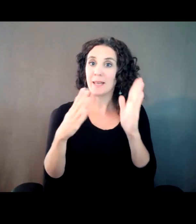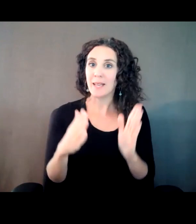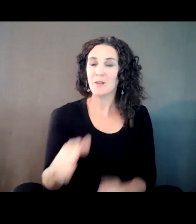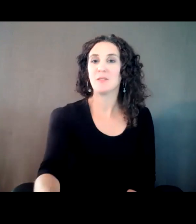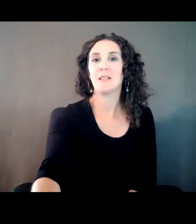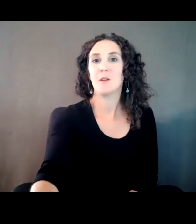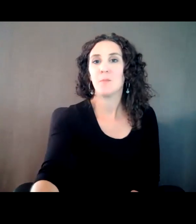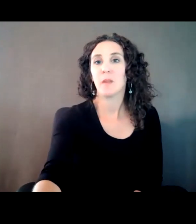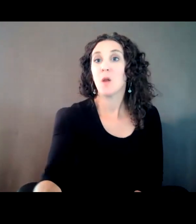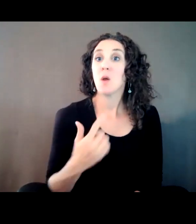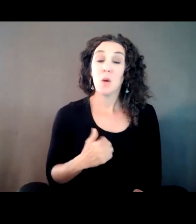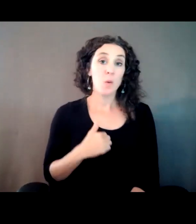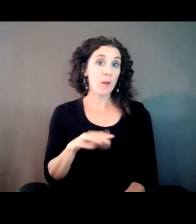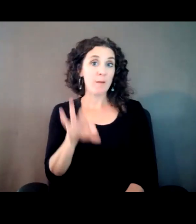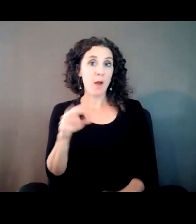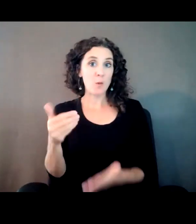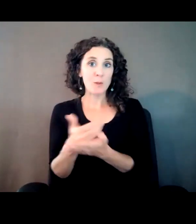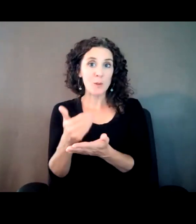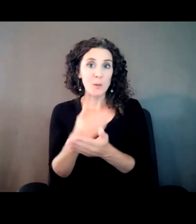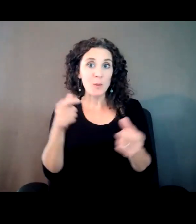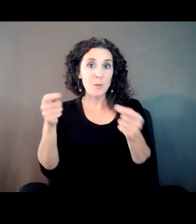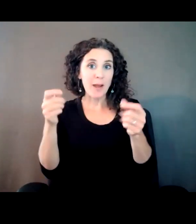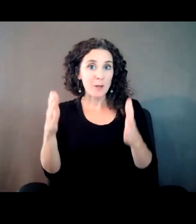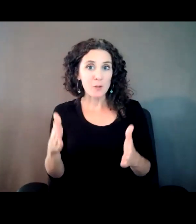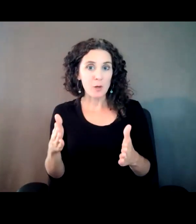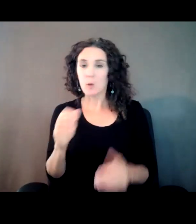got a new manager through this. Who did not have lead poisoning.